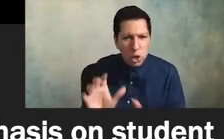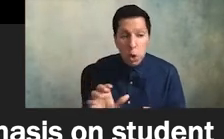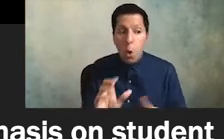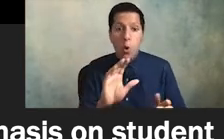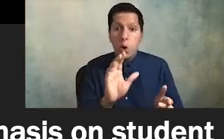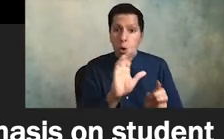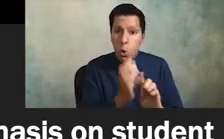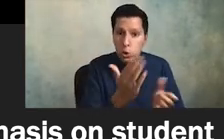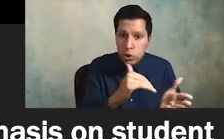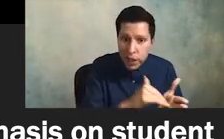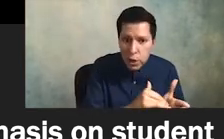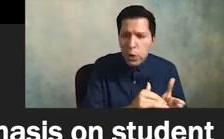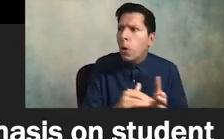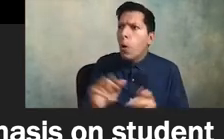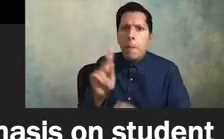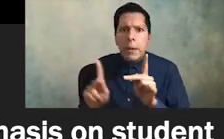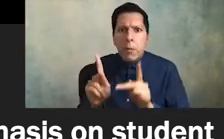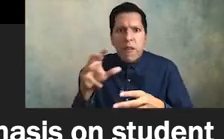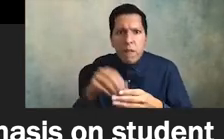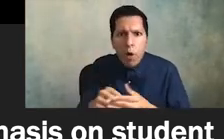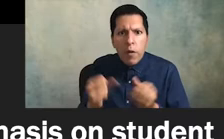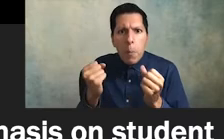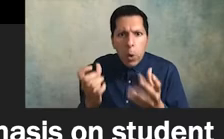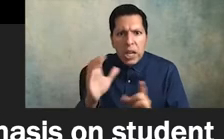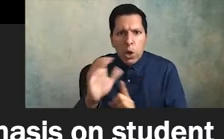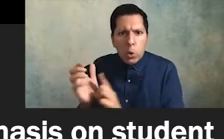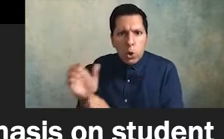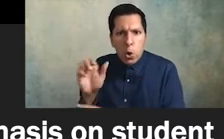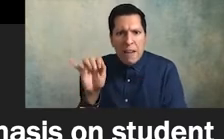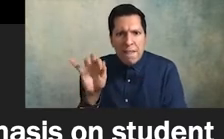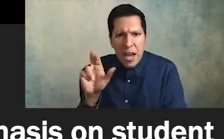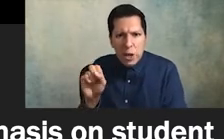or people who work in multicultural affairs or in the chief diversity officers unit i